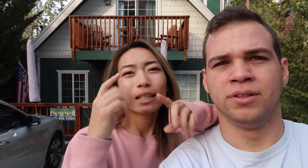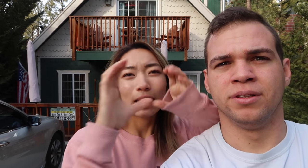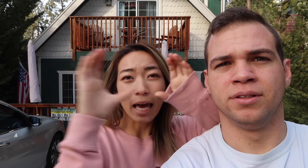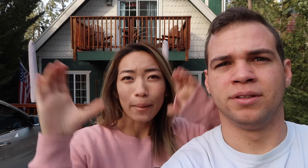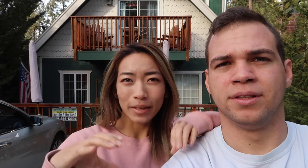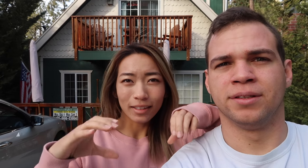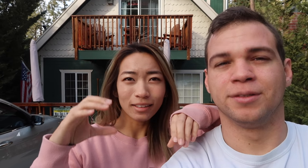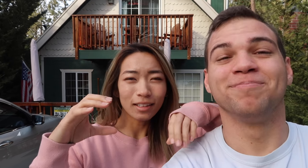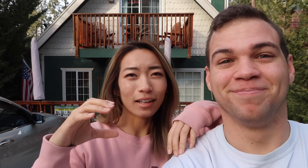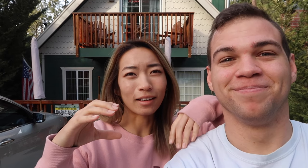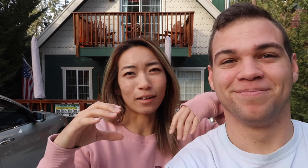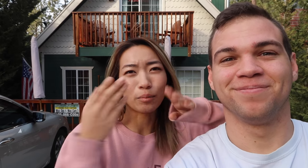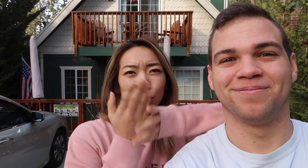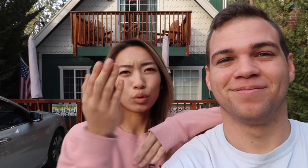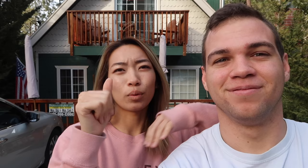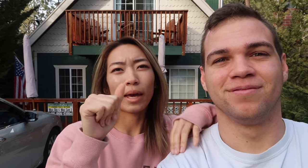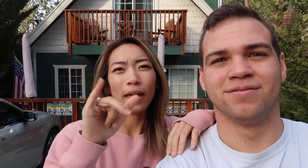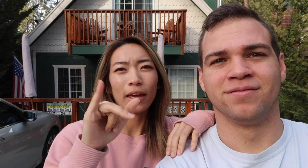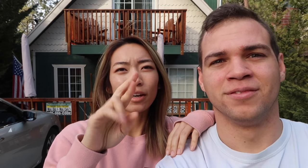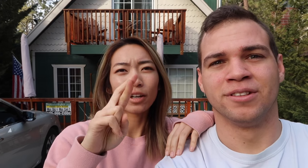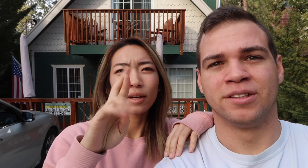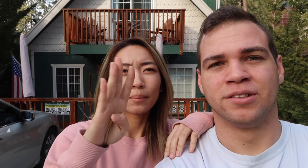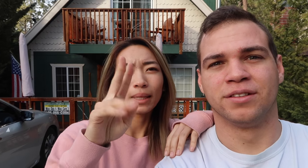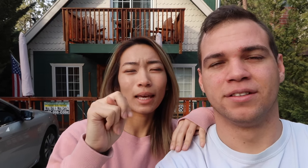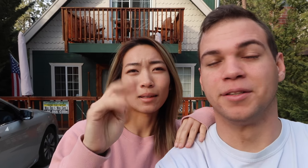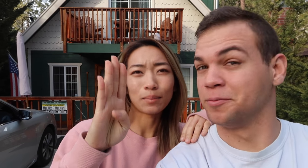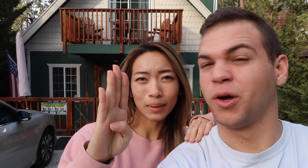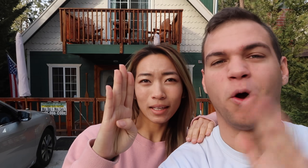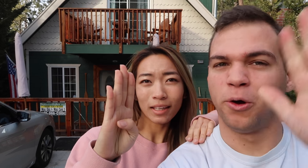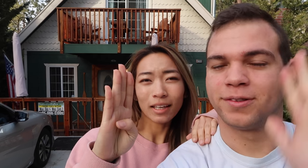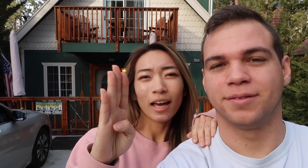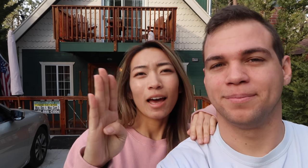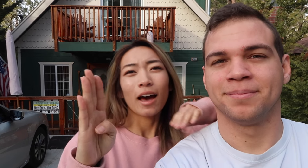We rented a cabin through Airbnb awesome